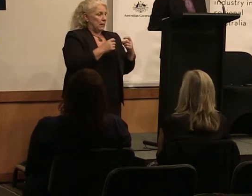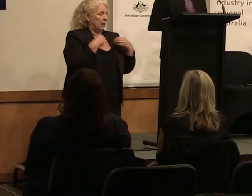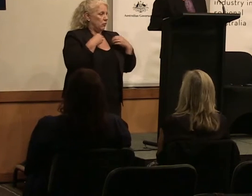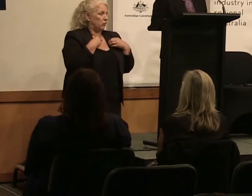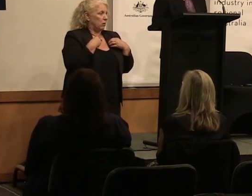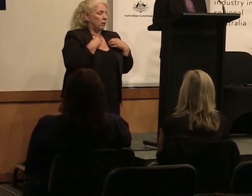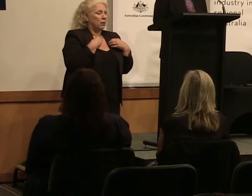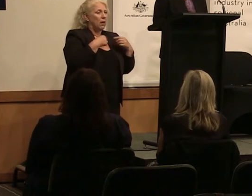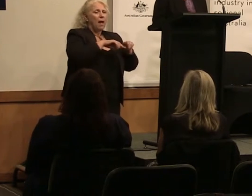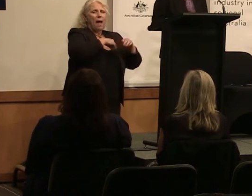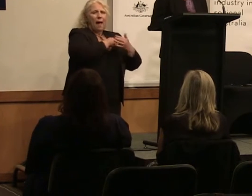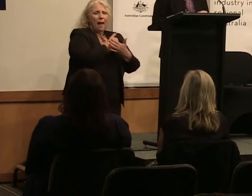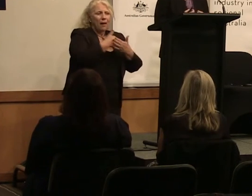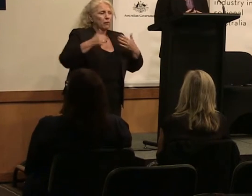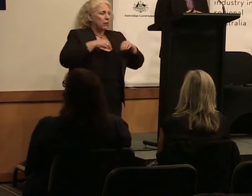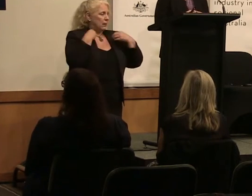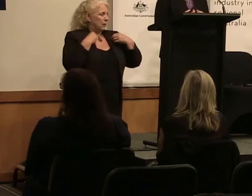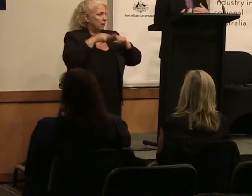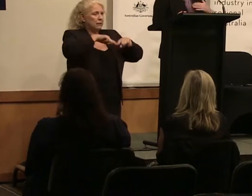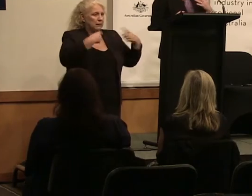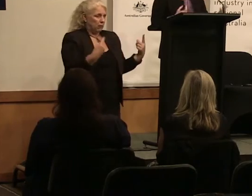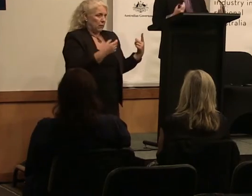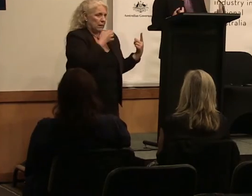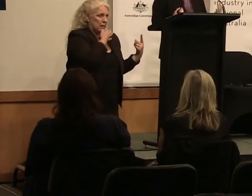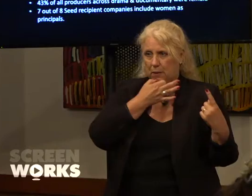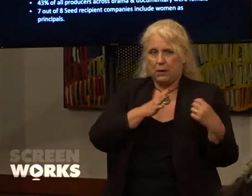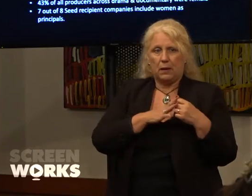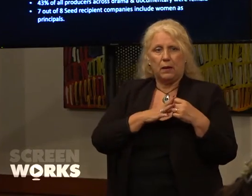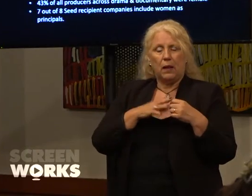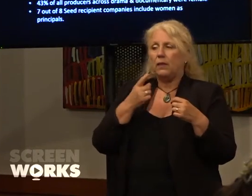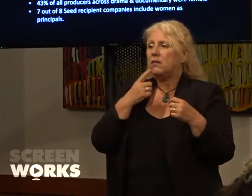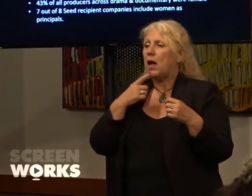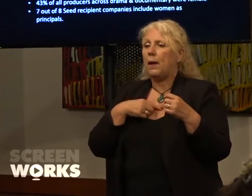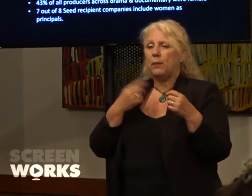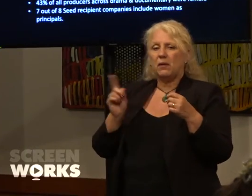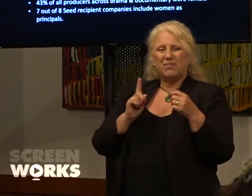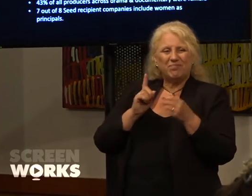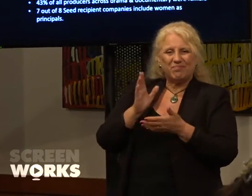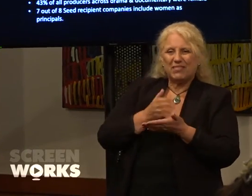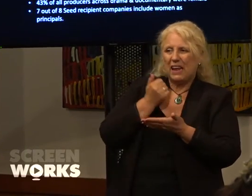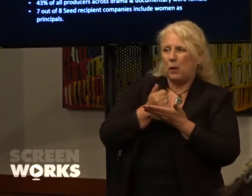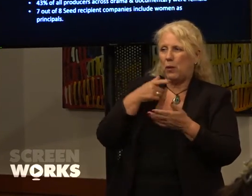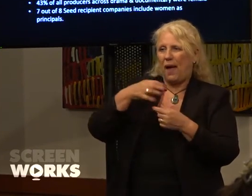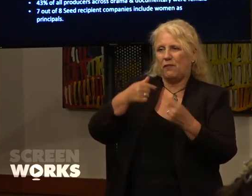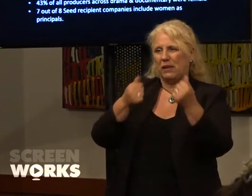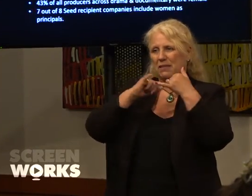little bit different, the kind of infrastructure we have in South Australia, the kind of ongoing production